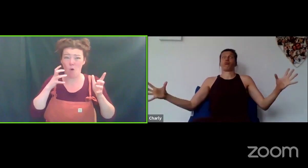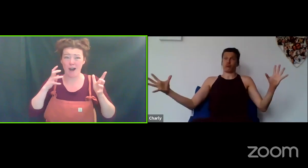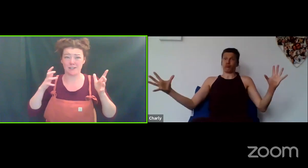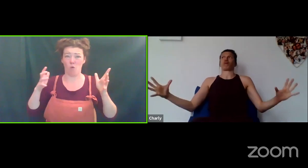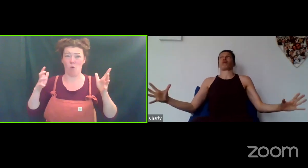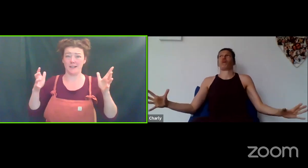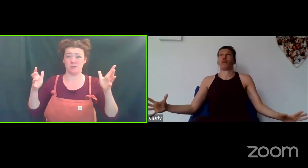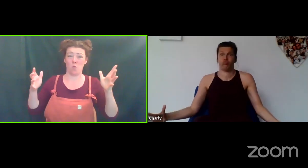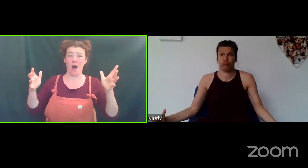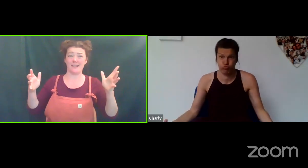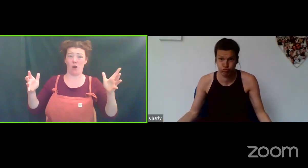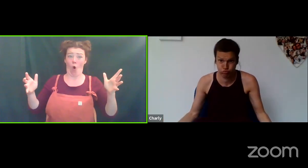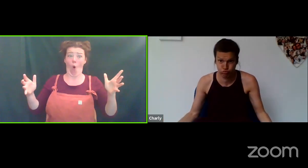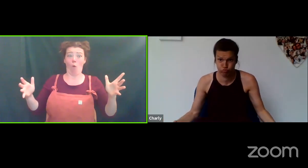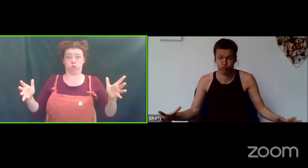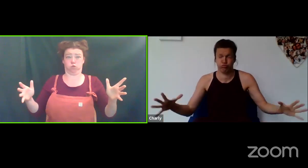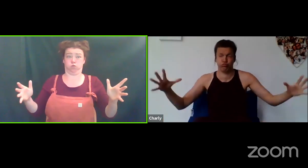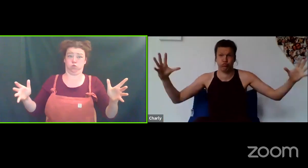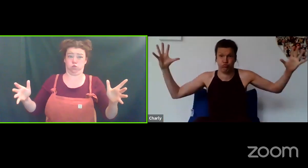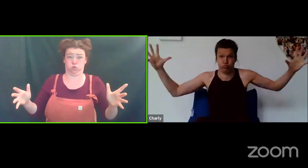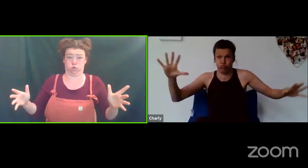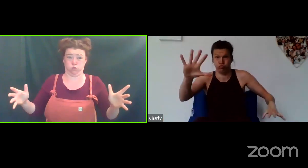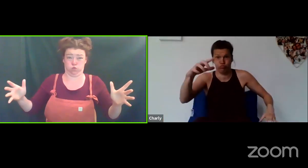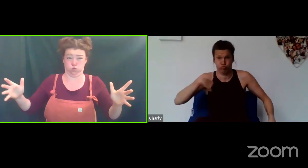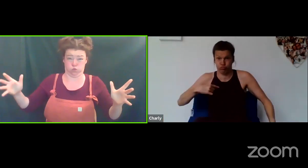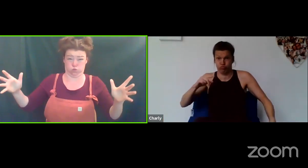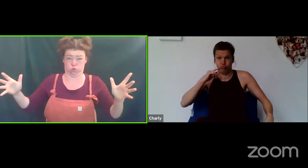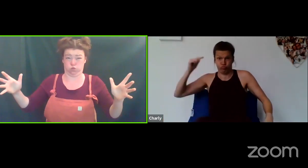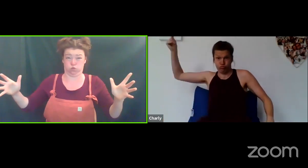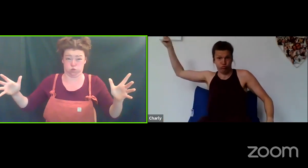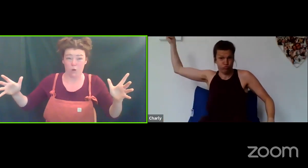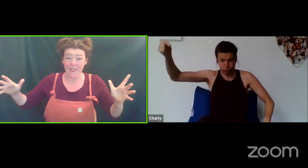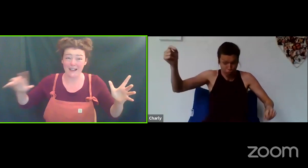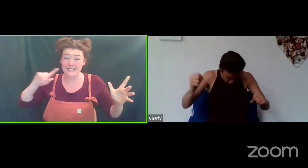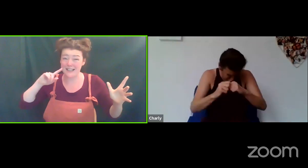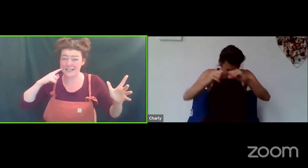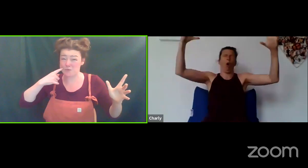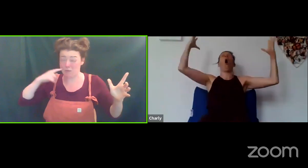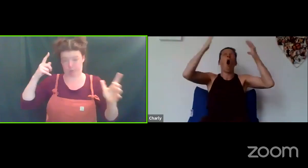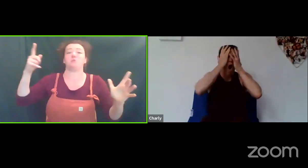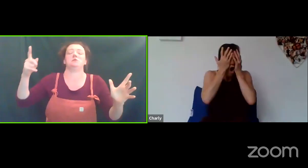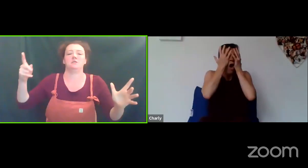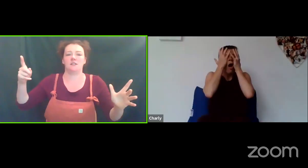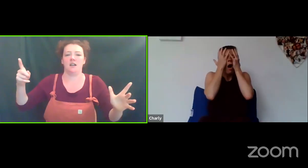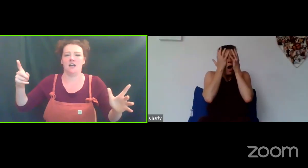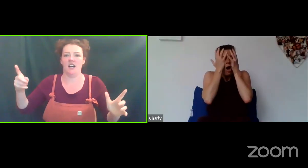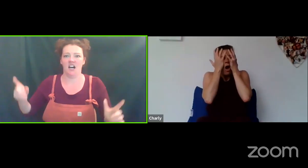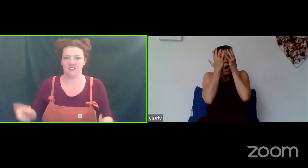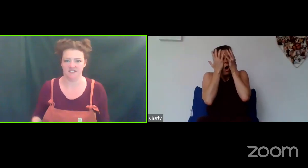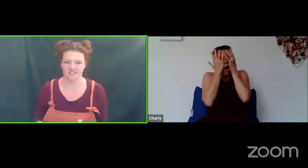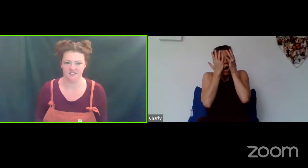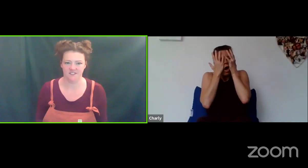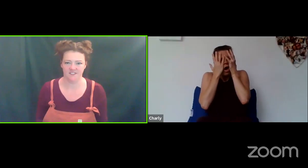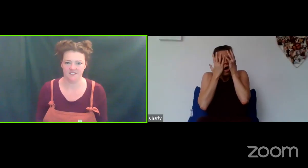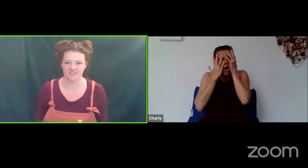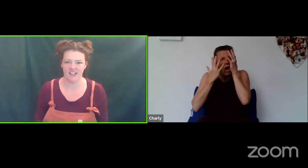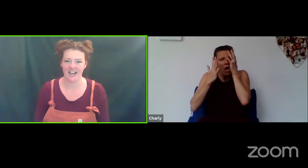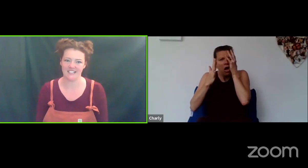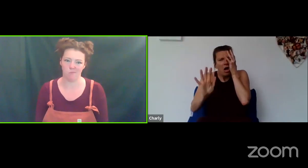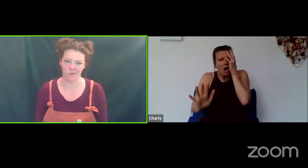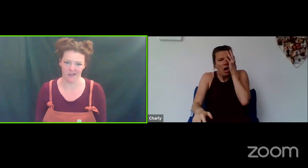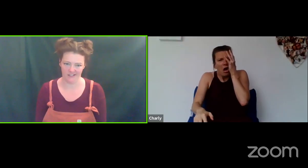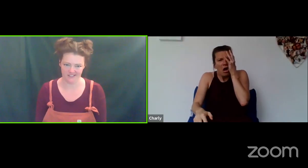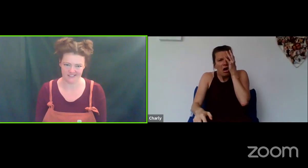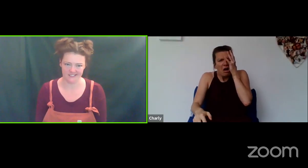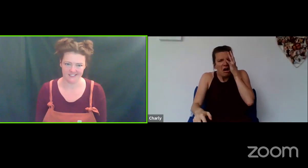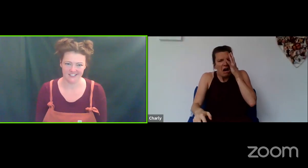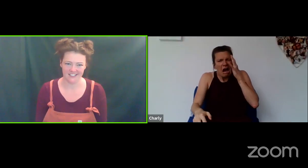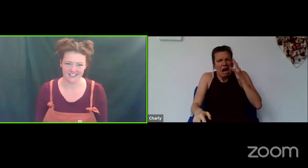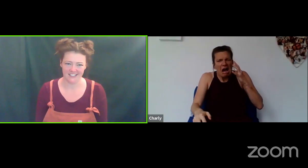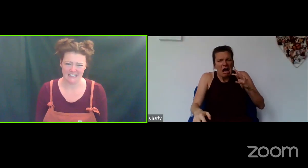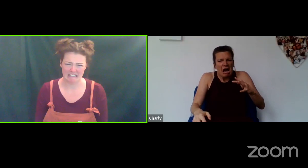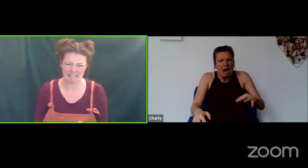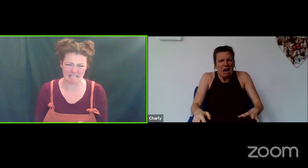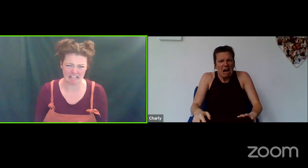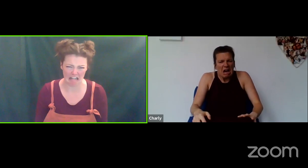wider and wider and wider! That's it! Oh! And it's burst. Ughh! How disgusting! Ughh!